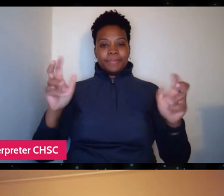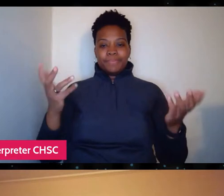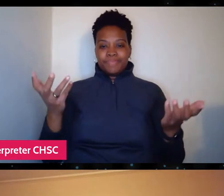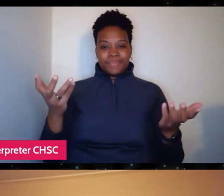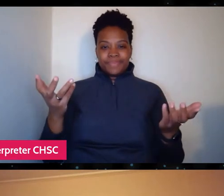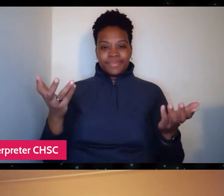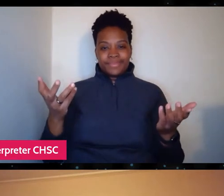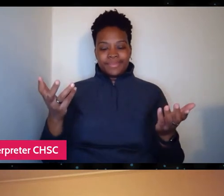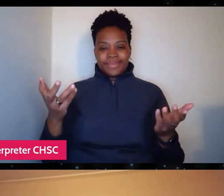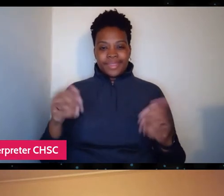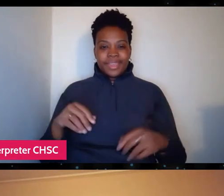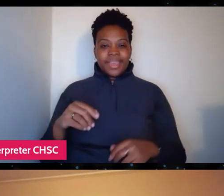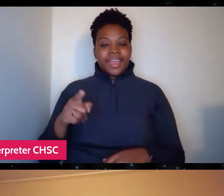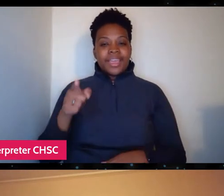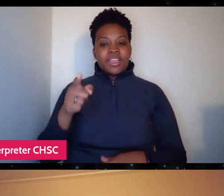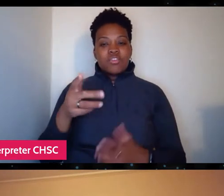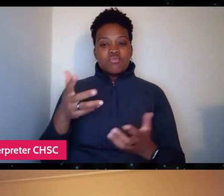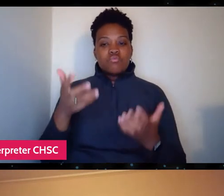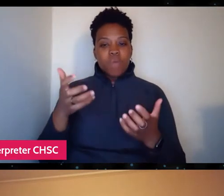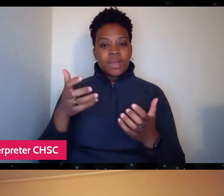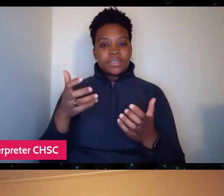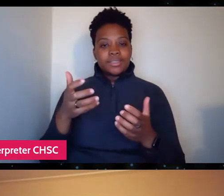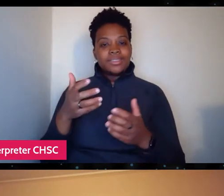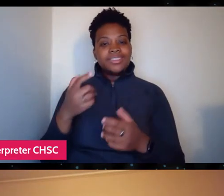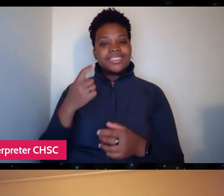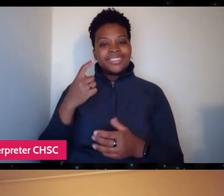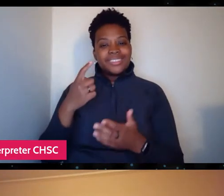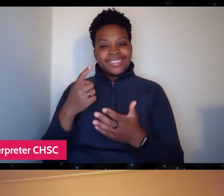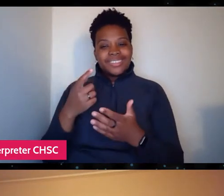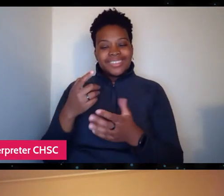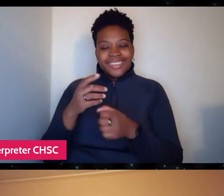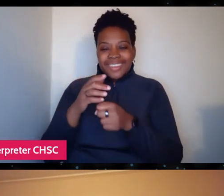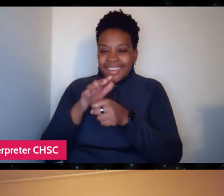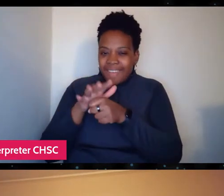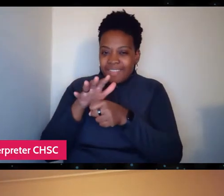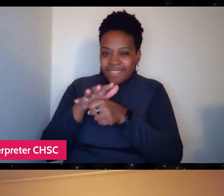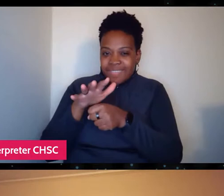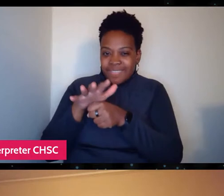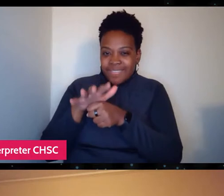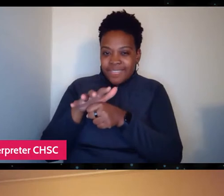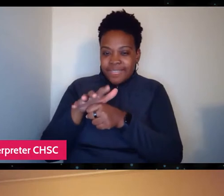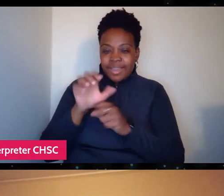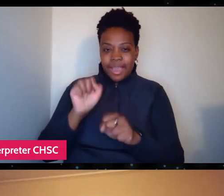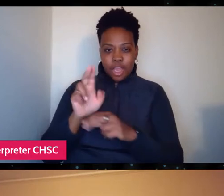he wanted just enough of it so that he could use it to promote